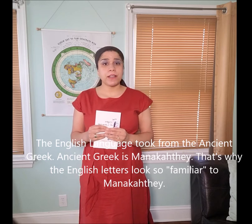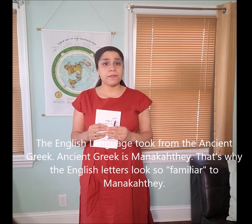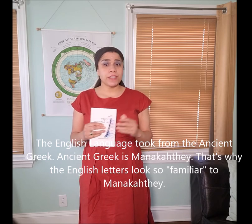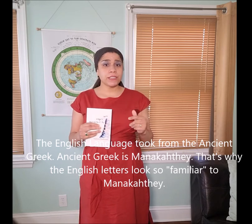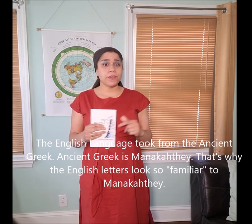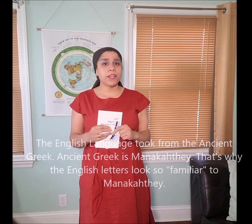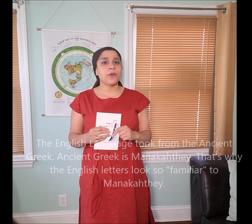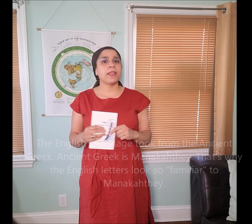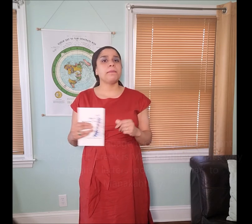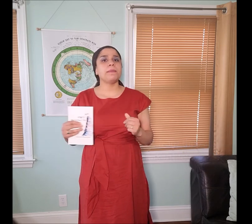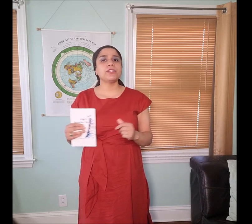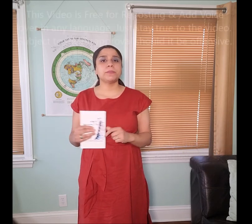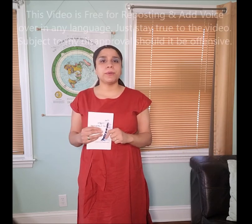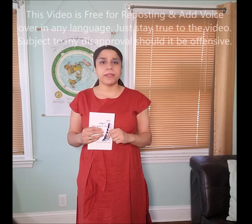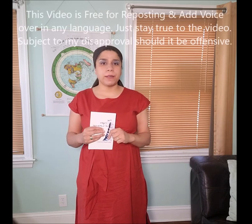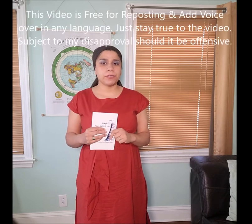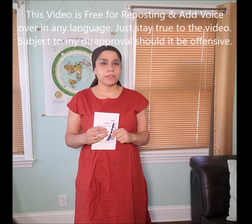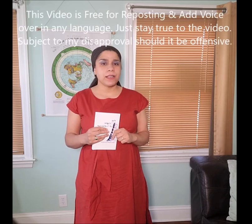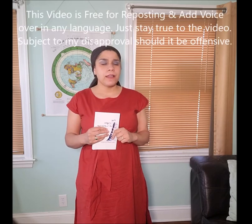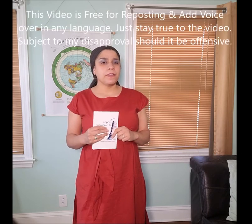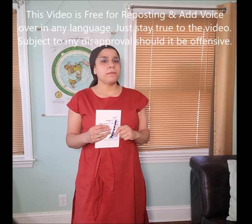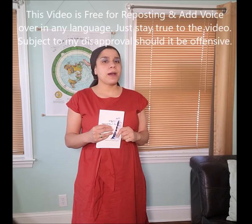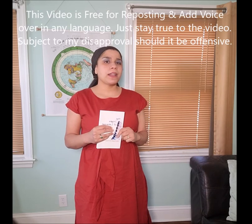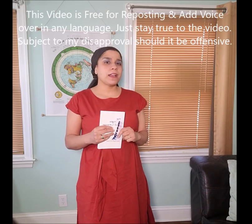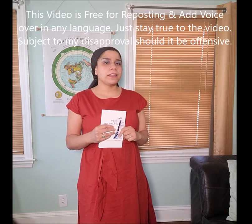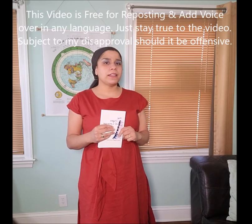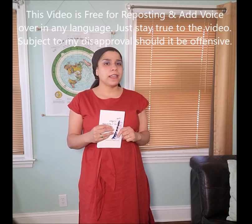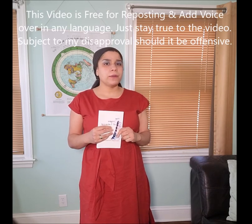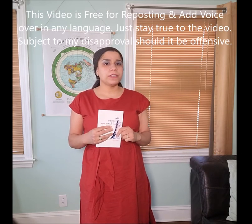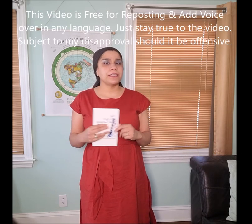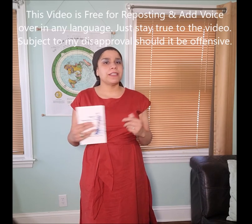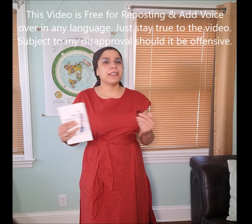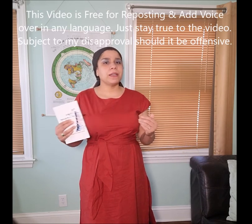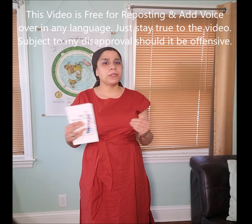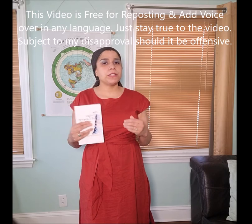of this video in multiple languages, the Manakahthey 𐤌𐤍𐤇𐤕𐤉 language is the language